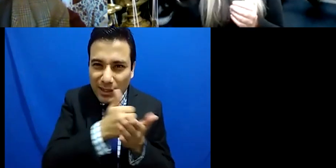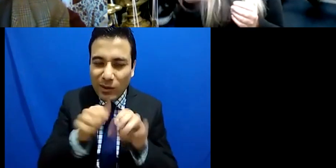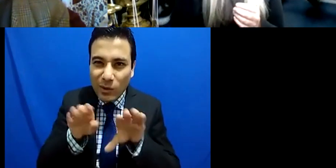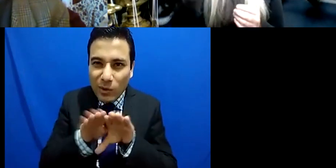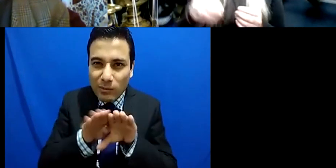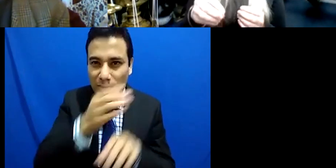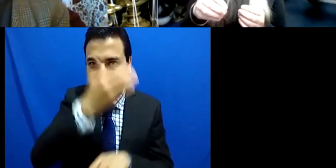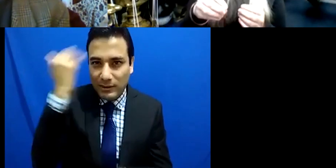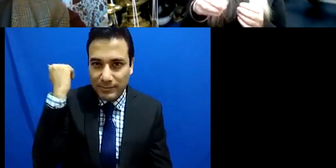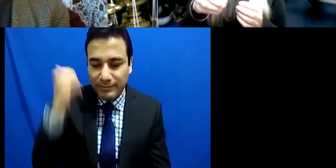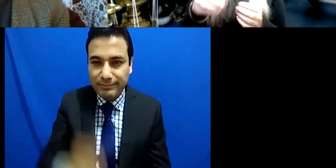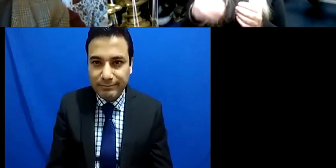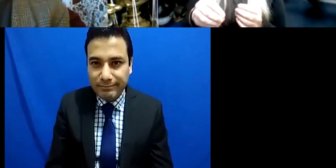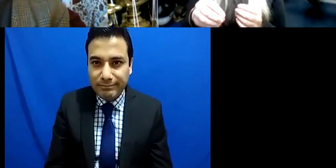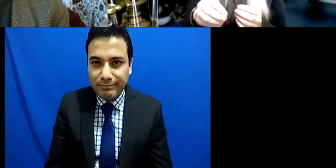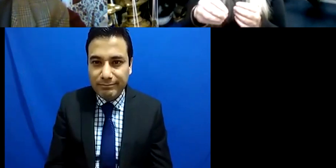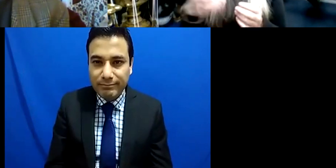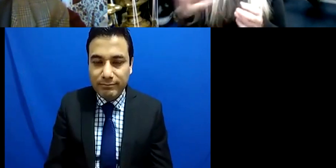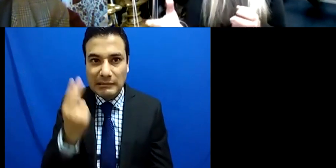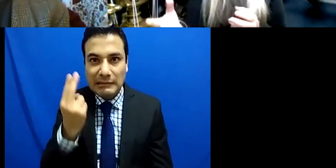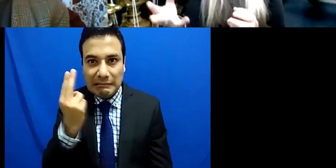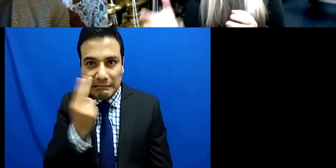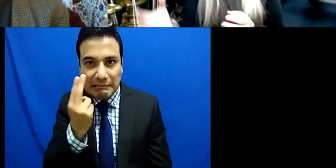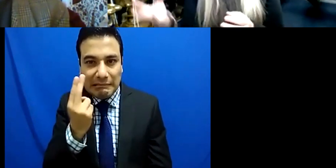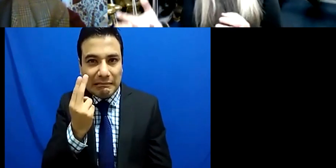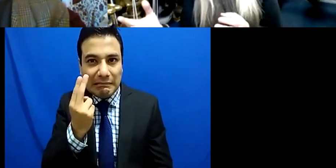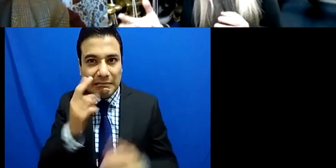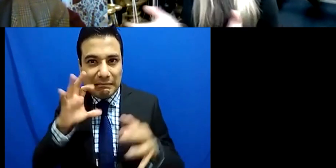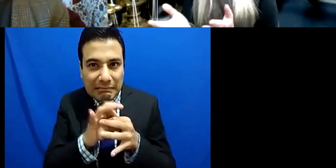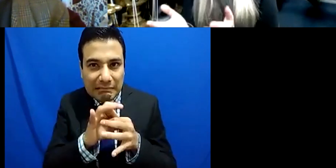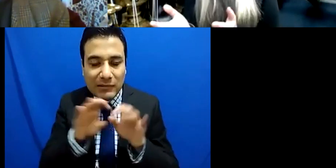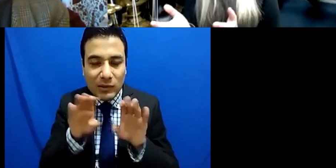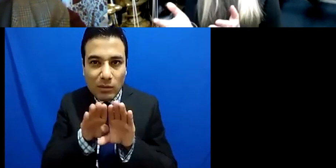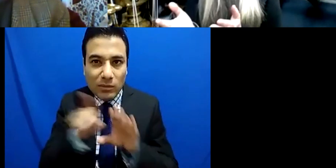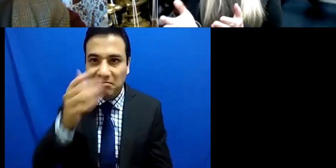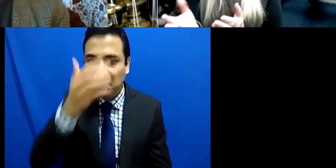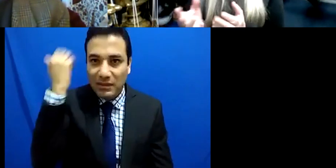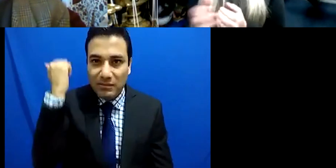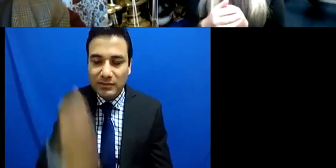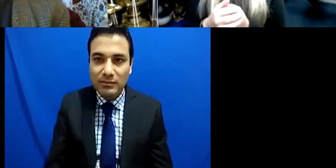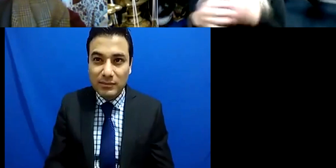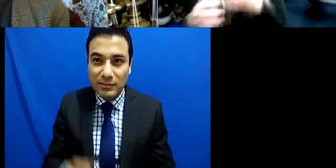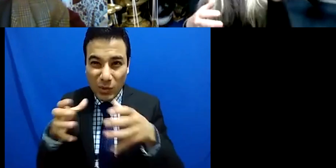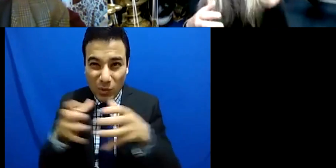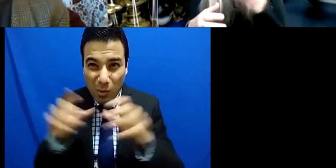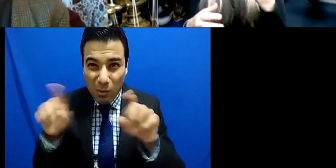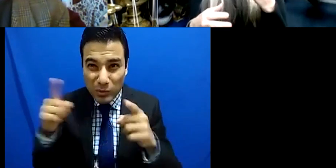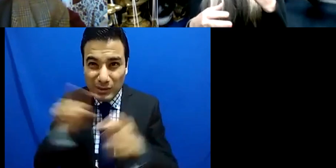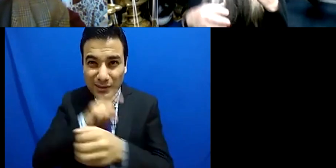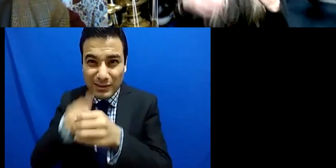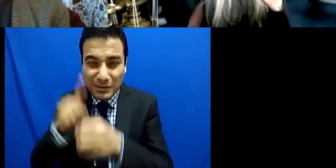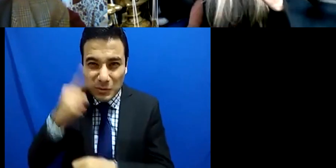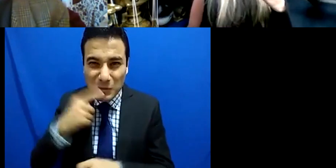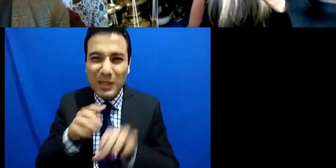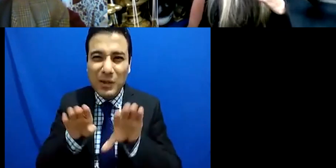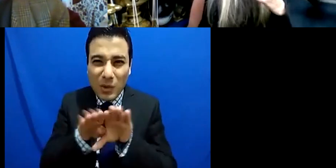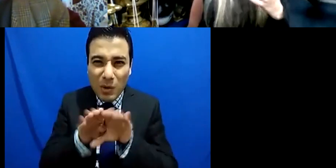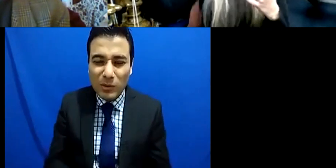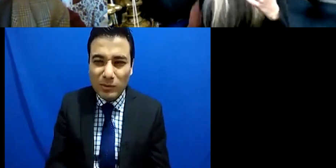how an orchestra would ever accept a deaf musician into their orchestra so here I was facing external